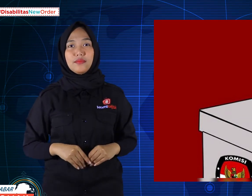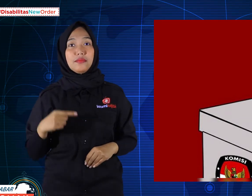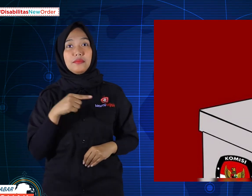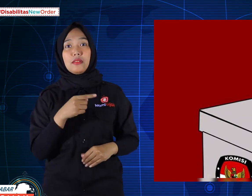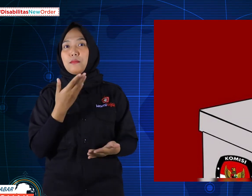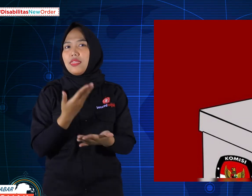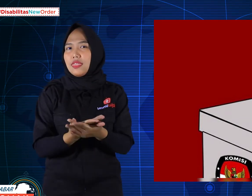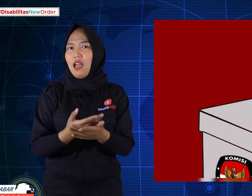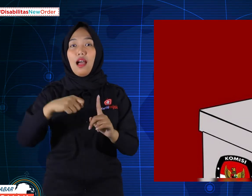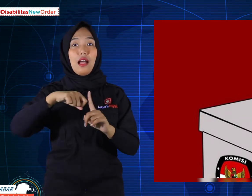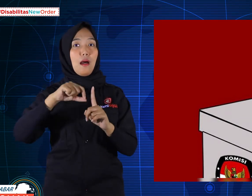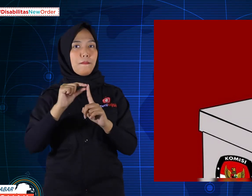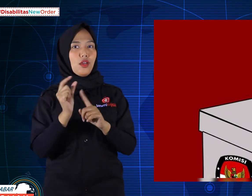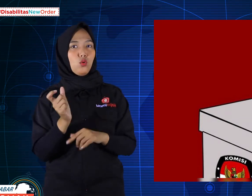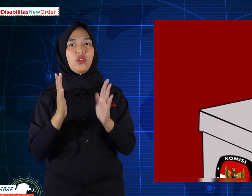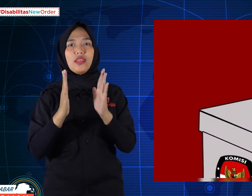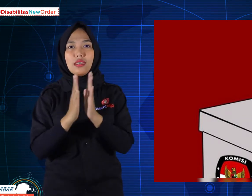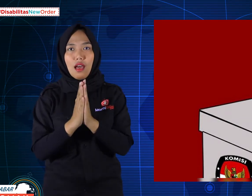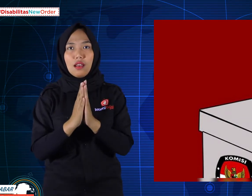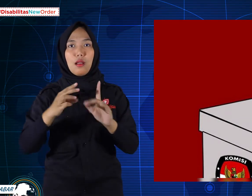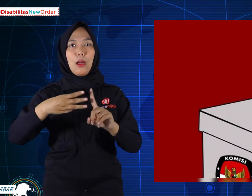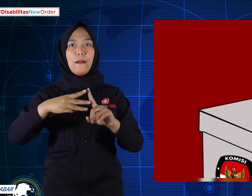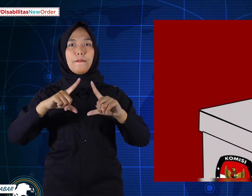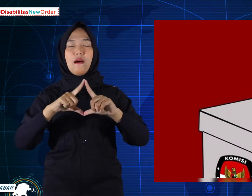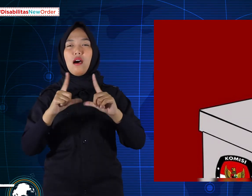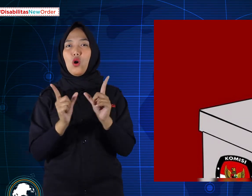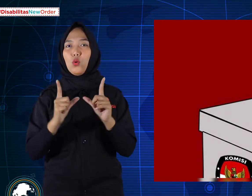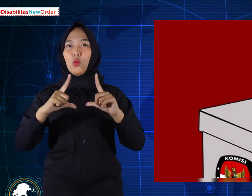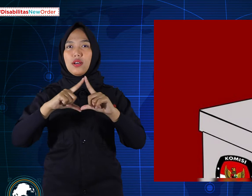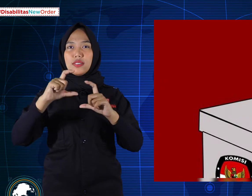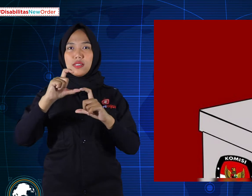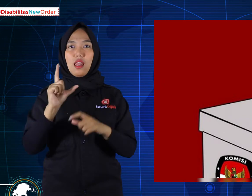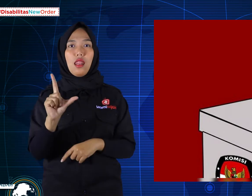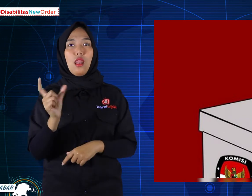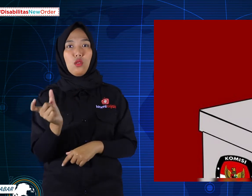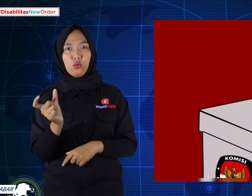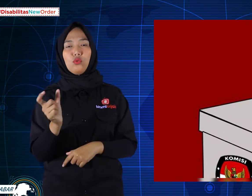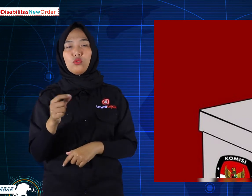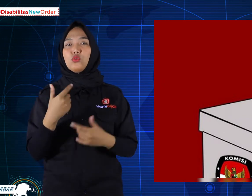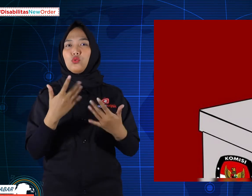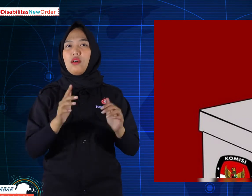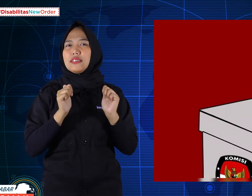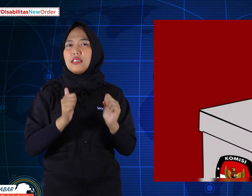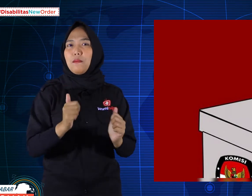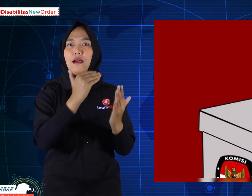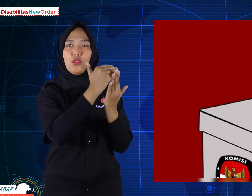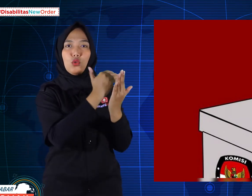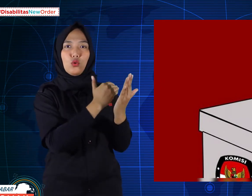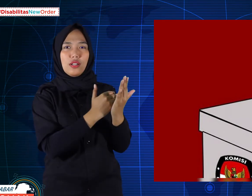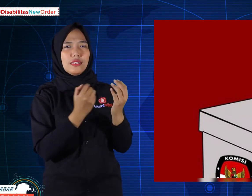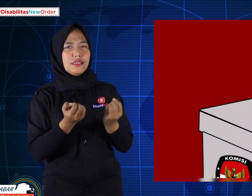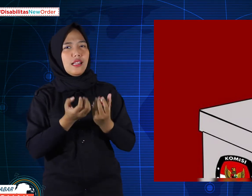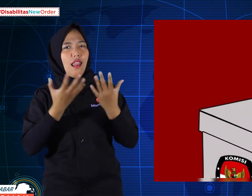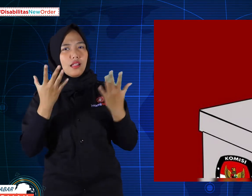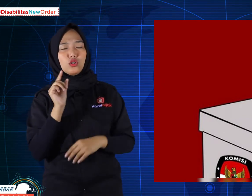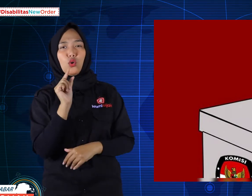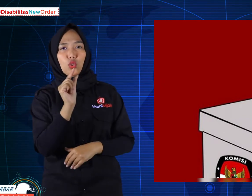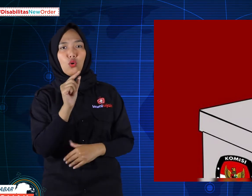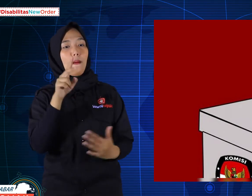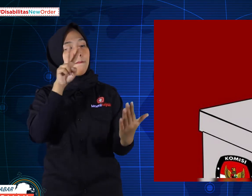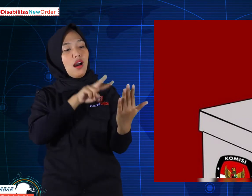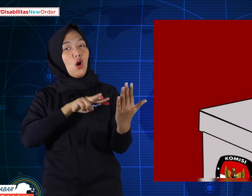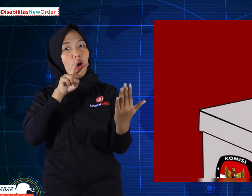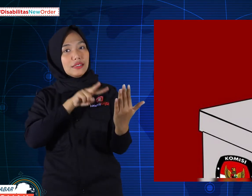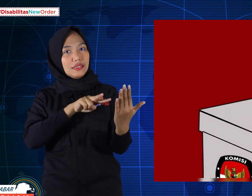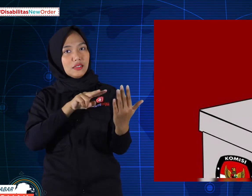He asked the KPU and Bawaslu to be ready with clear rules to supervise.